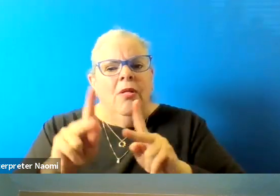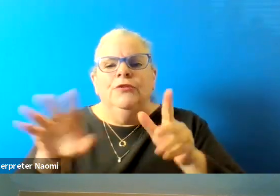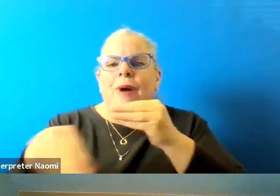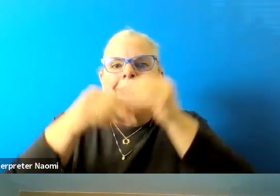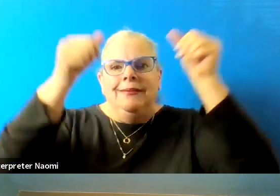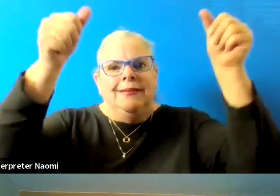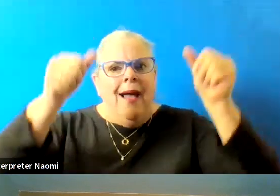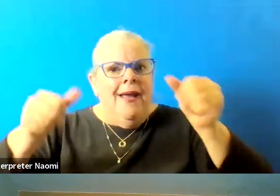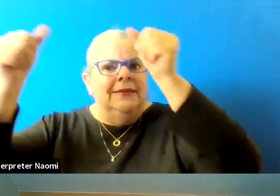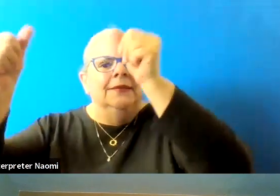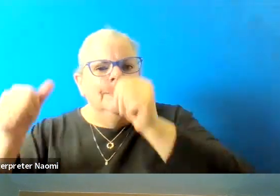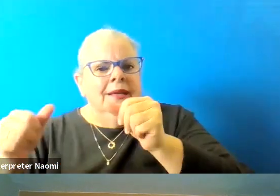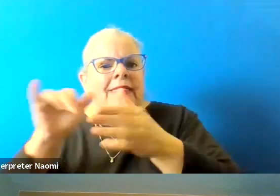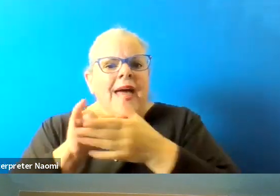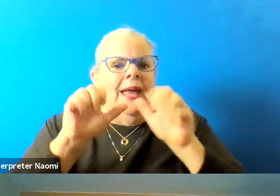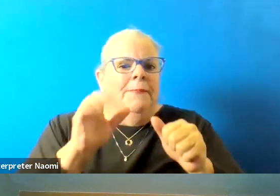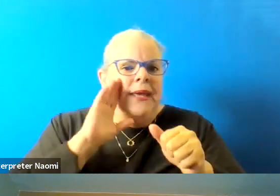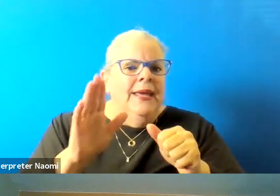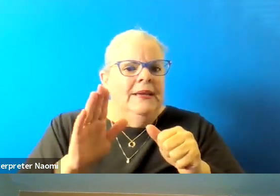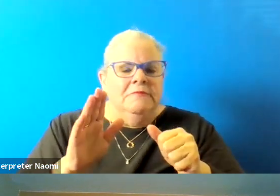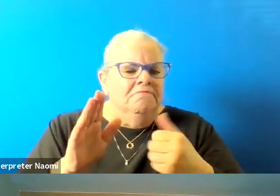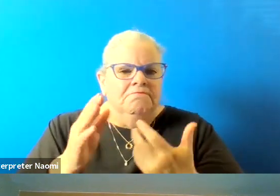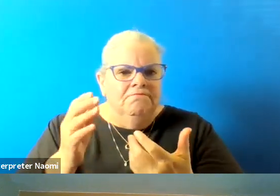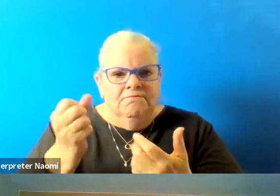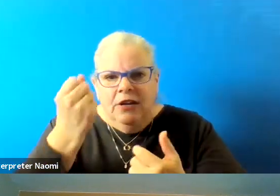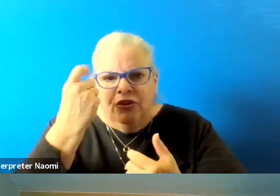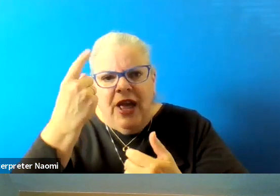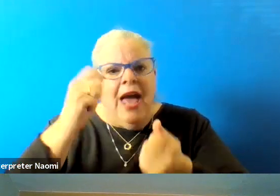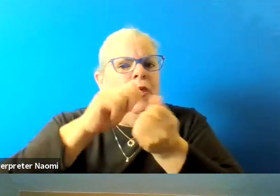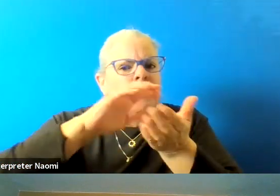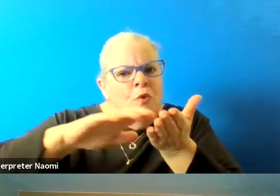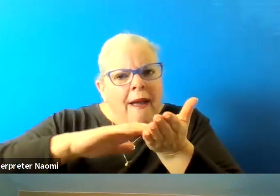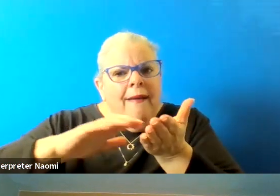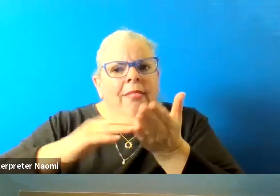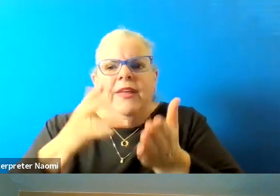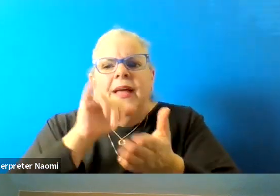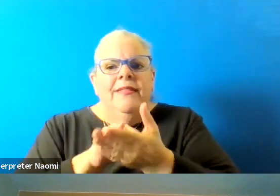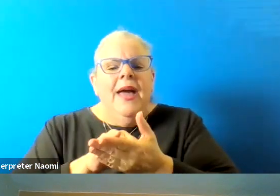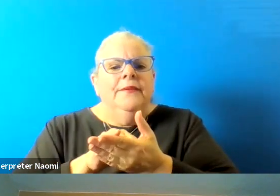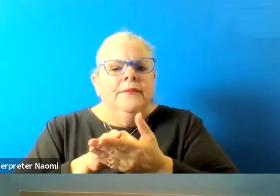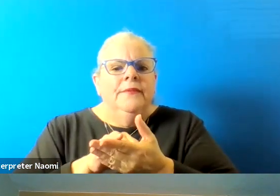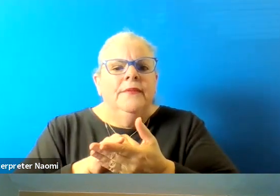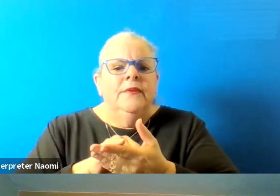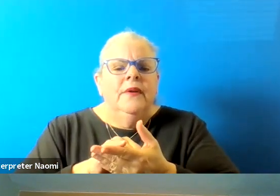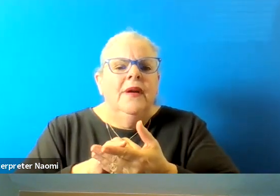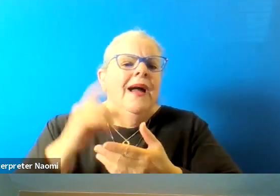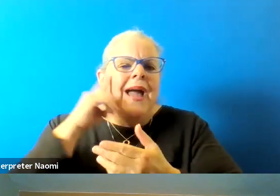that can be interpreted by with Braille and things like that. And so I think it's a voice